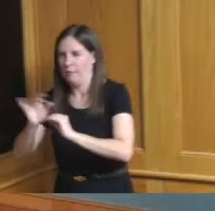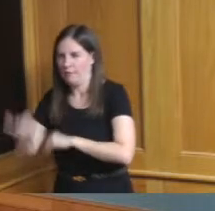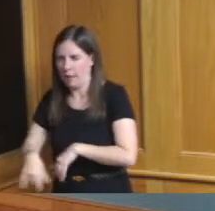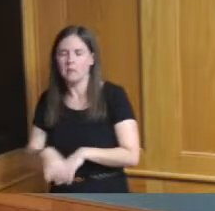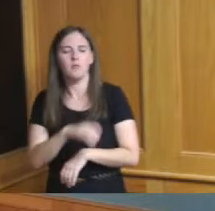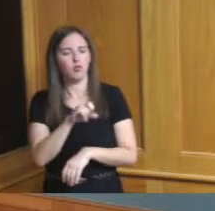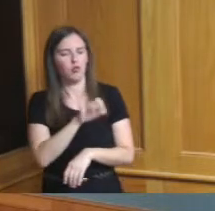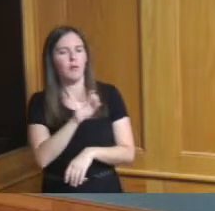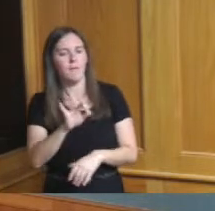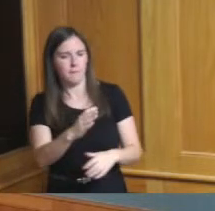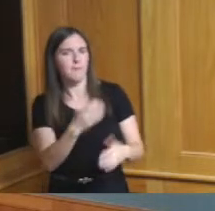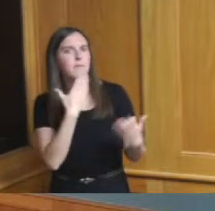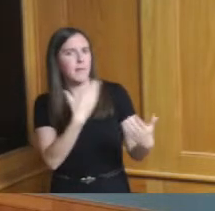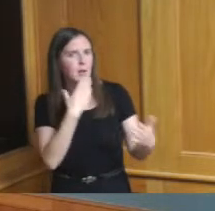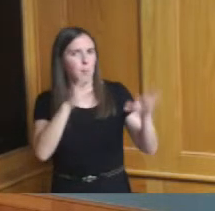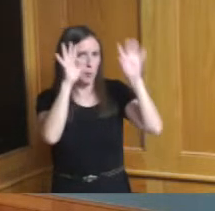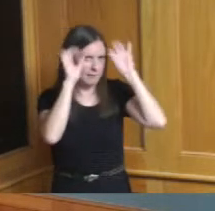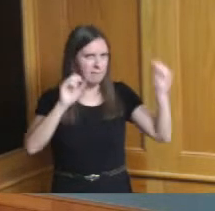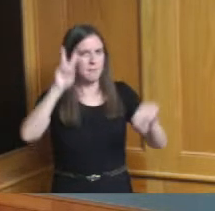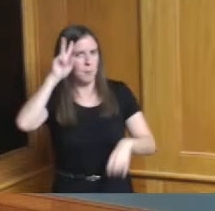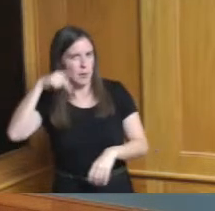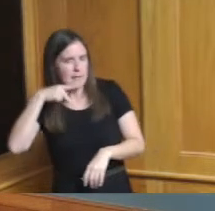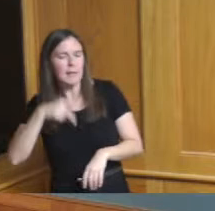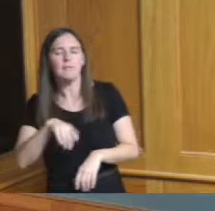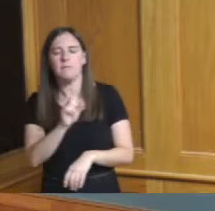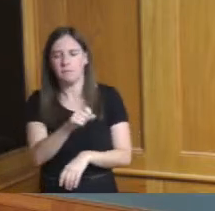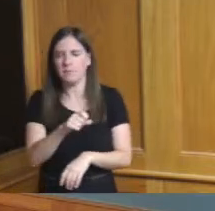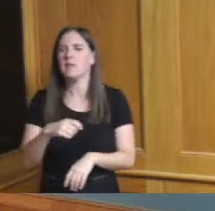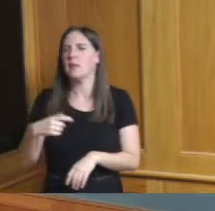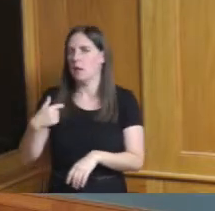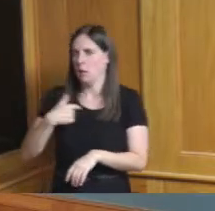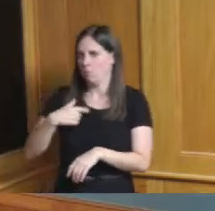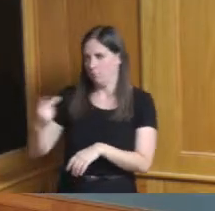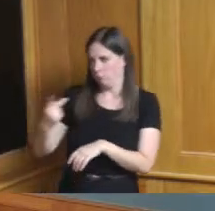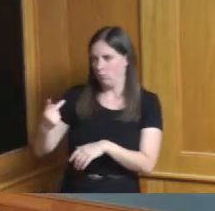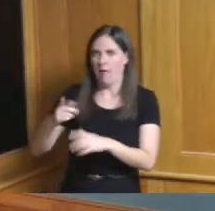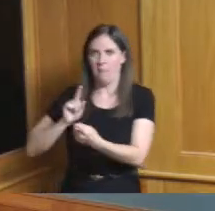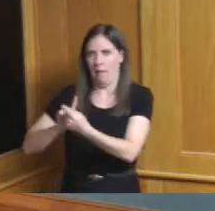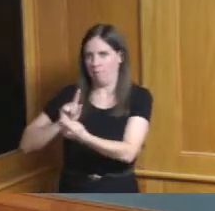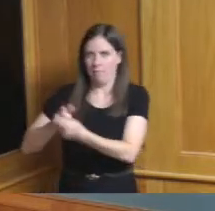Vice President yeah so Mr Bram and I have met several times about this and we're looking at